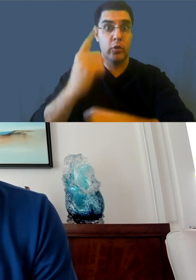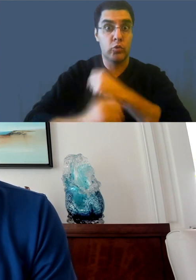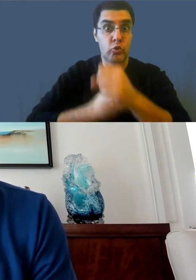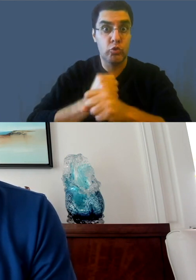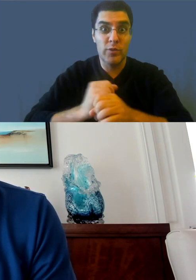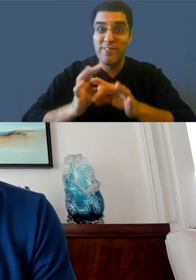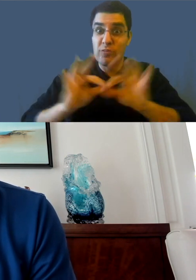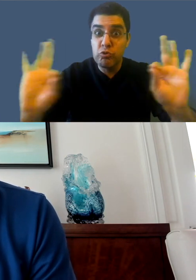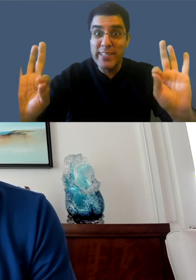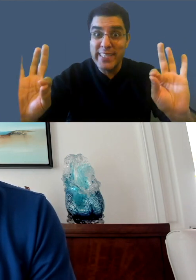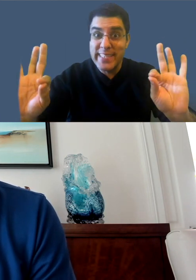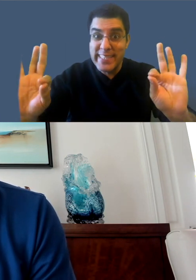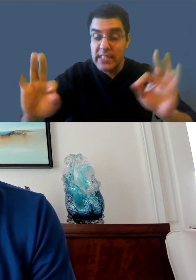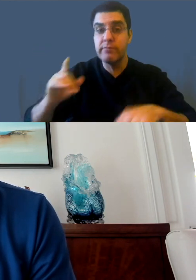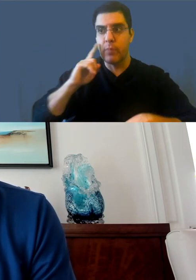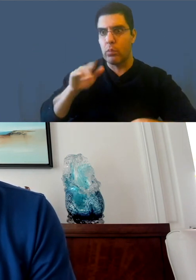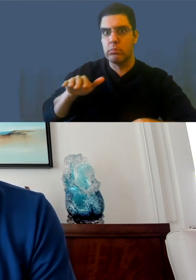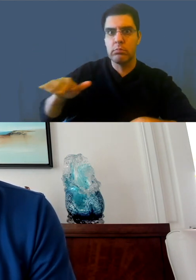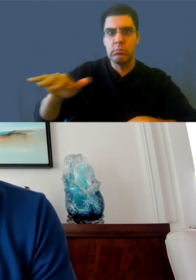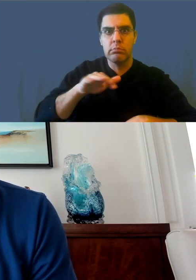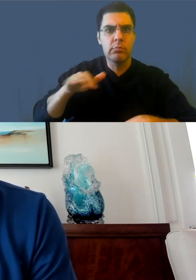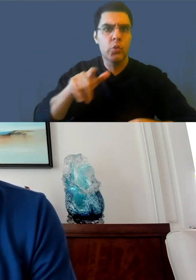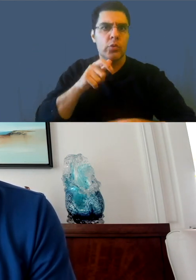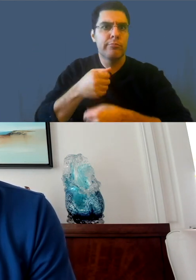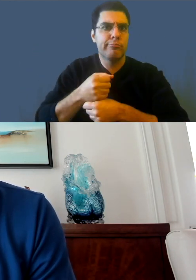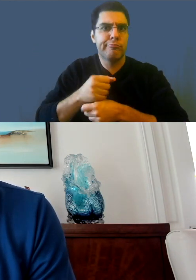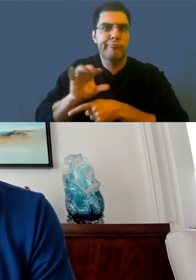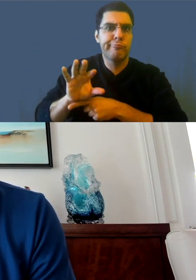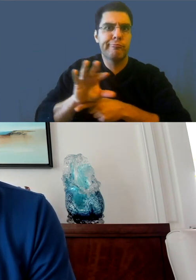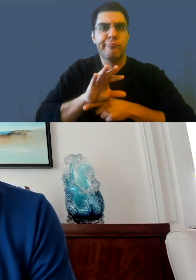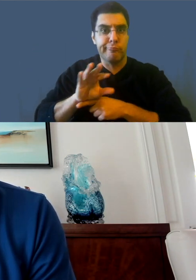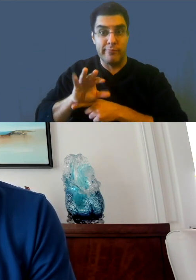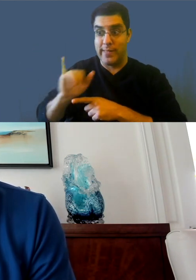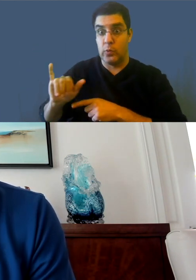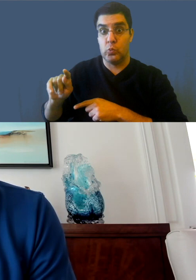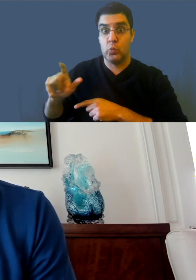So, thank you for all the feedback that six months might not be enough.